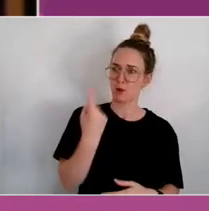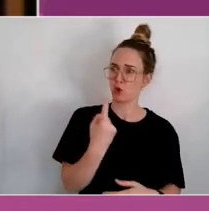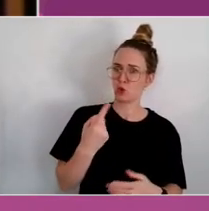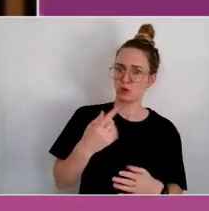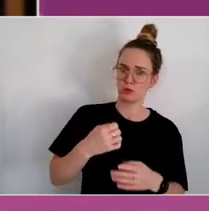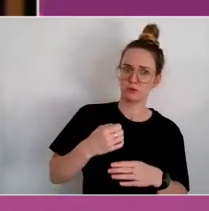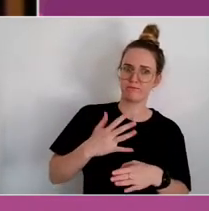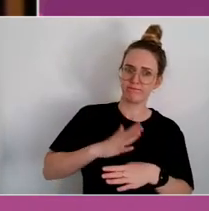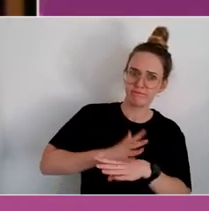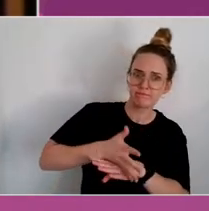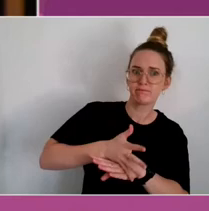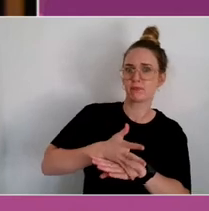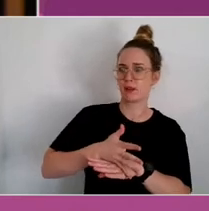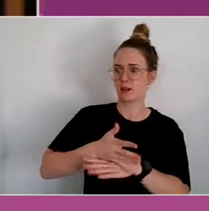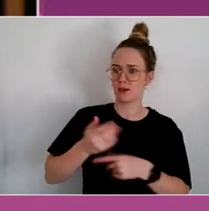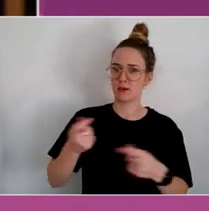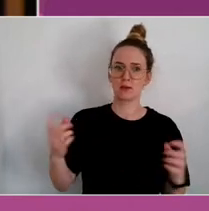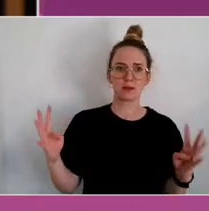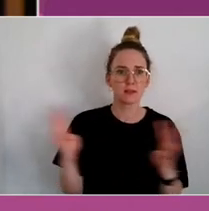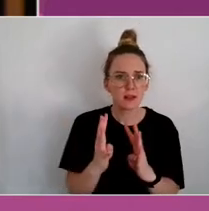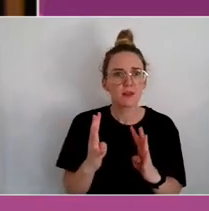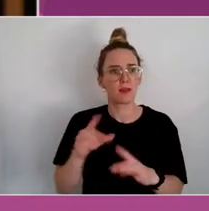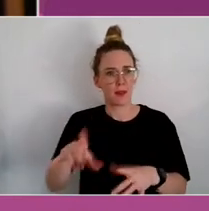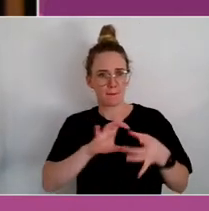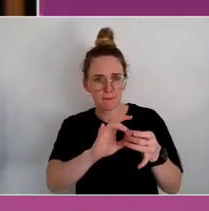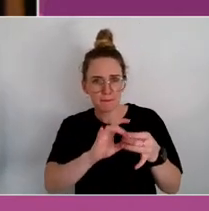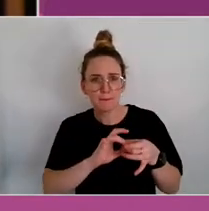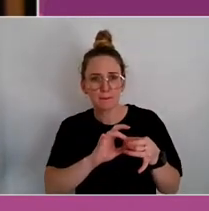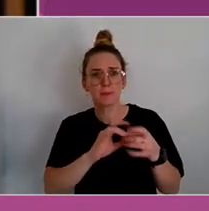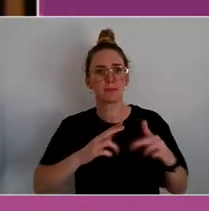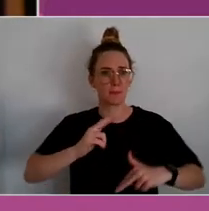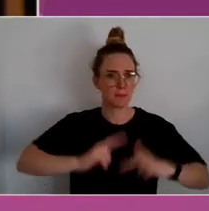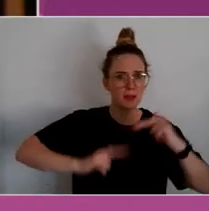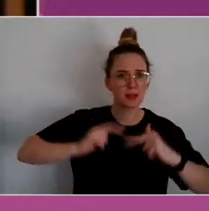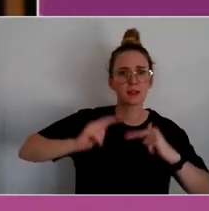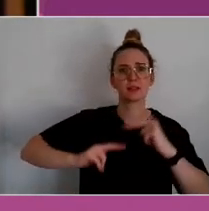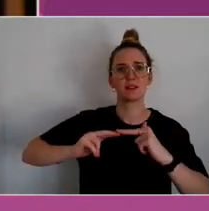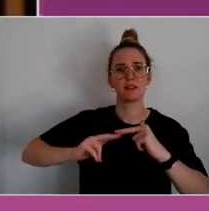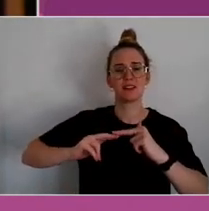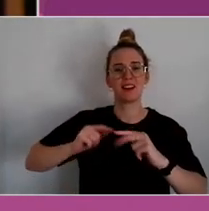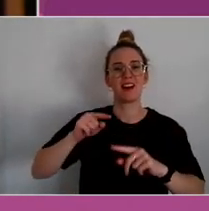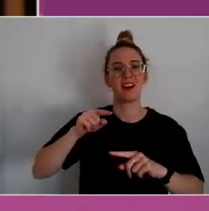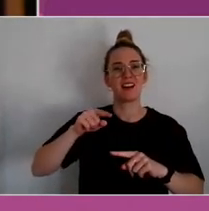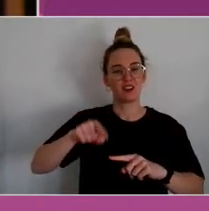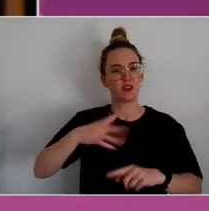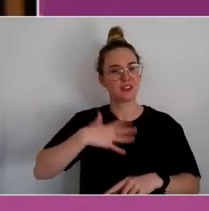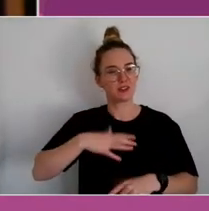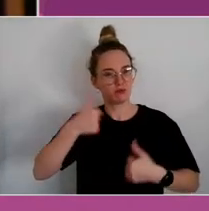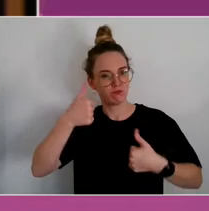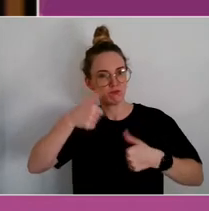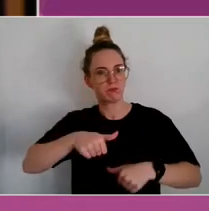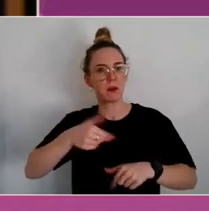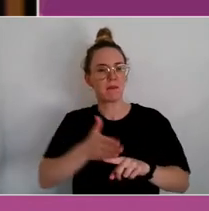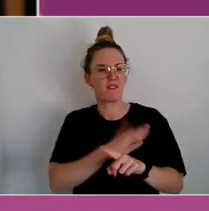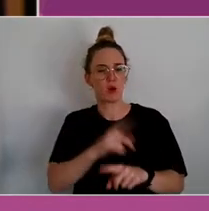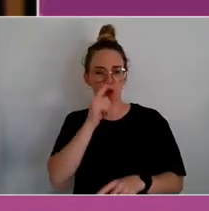the conversations, to build the relationships, before you could then fund arts budgets over the top.